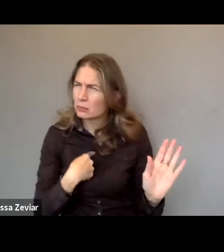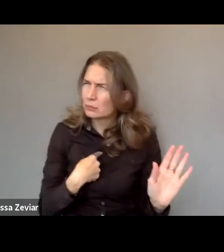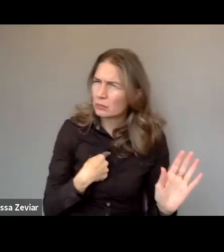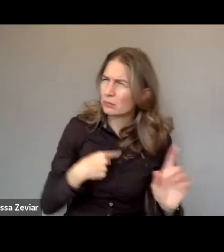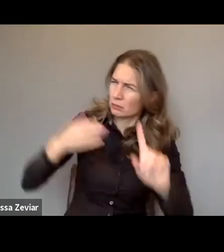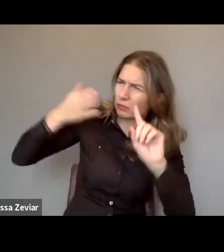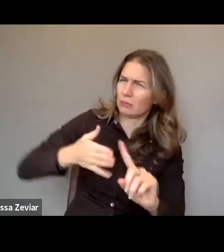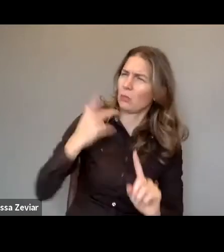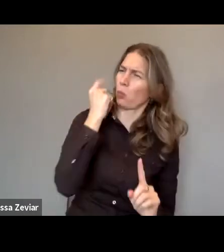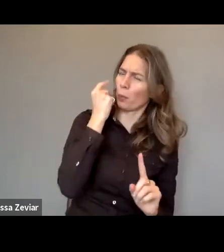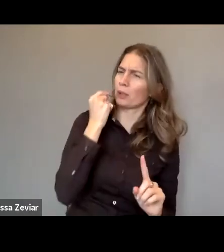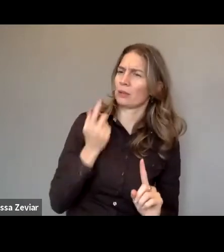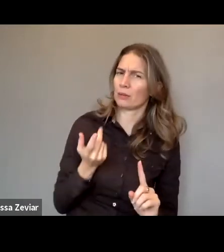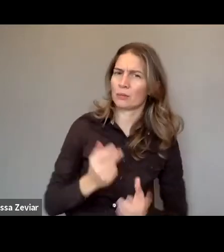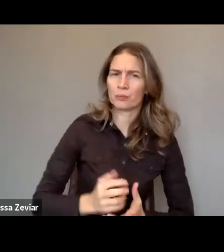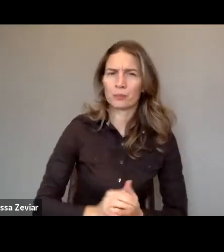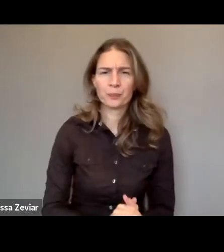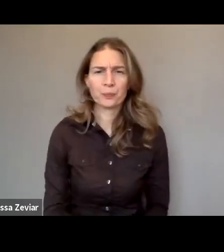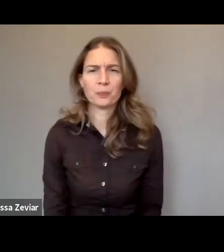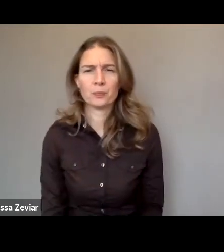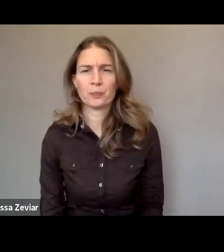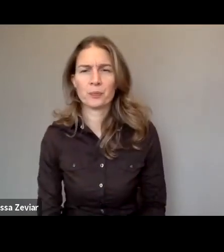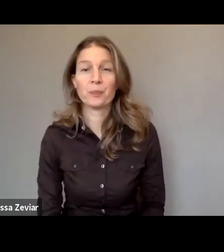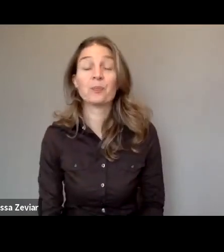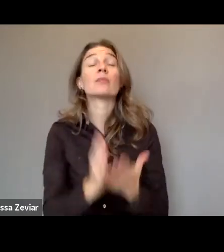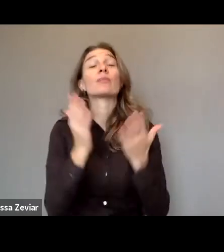in considering sterilization of women and girls with disabilities